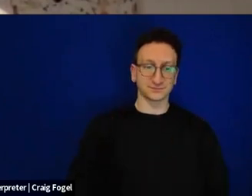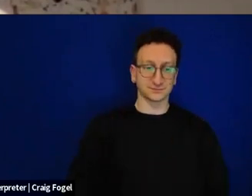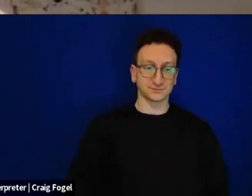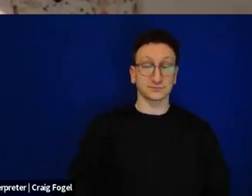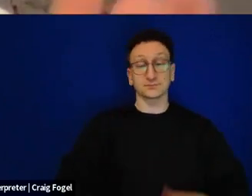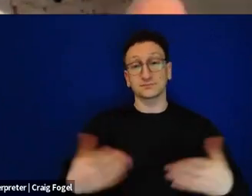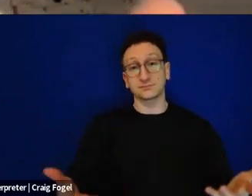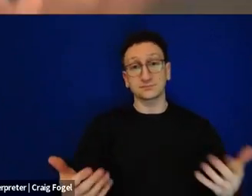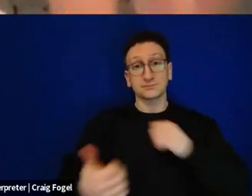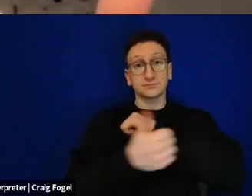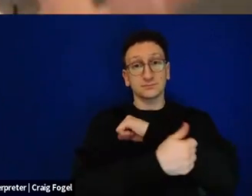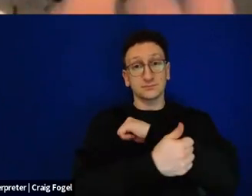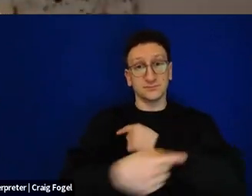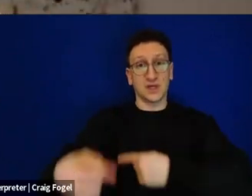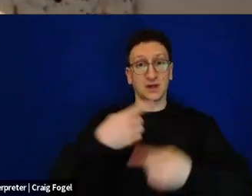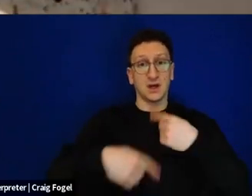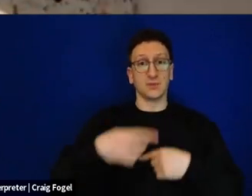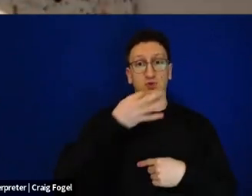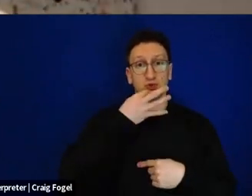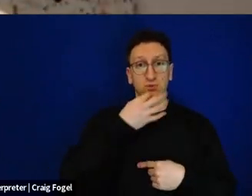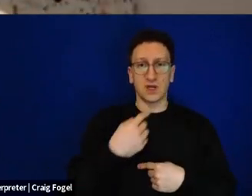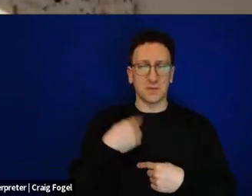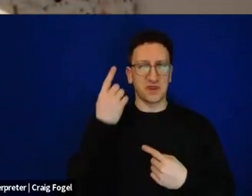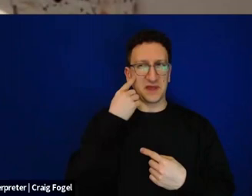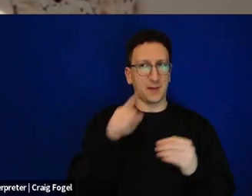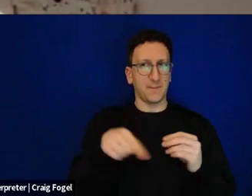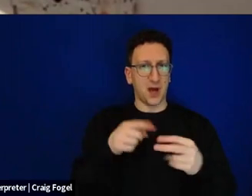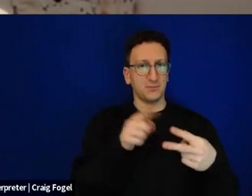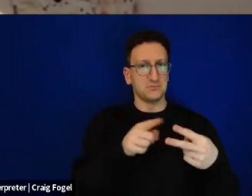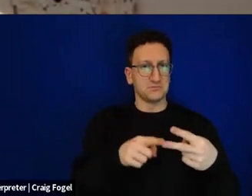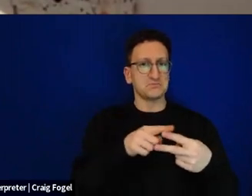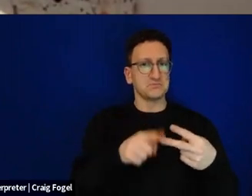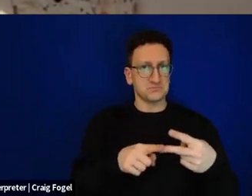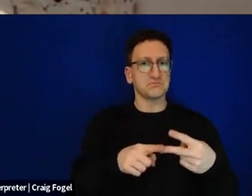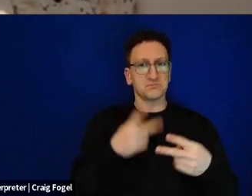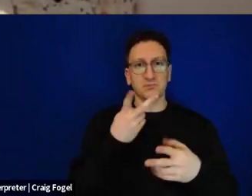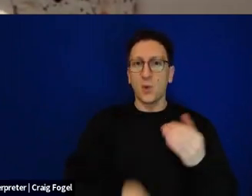I'm thinking about those two different fates. And how on one hand, we don't live in a La La